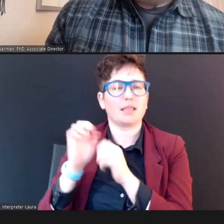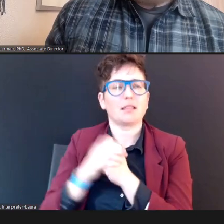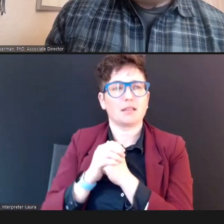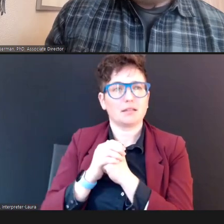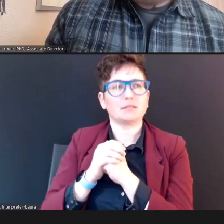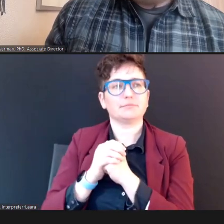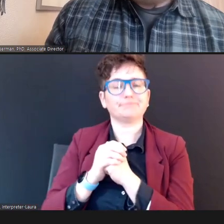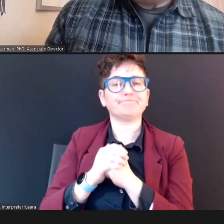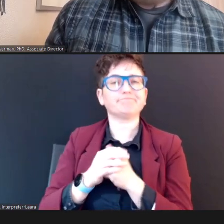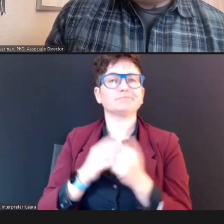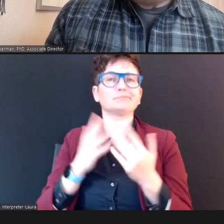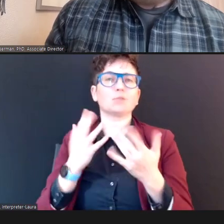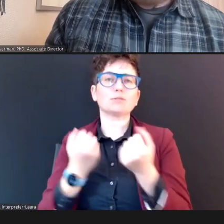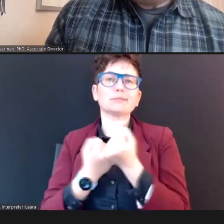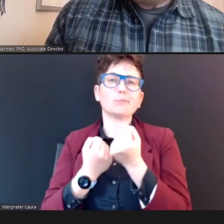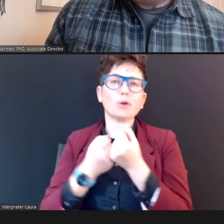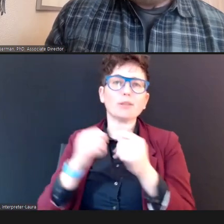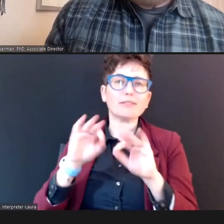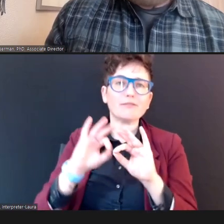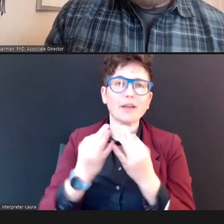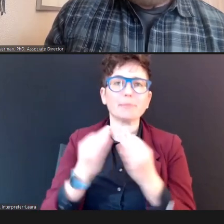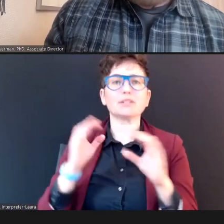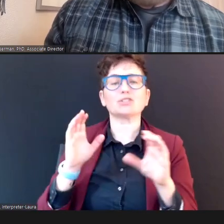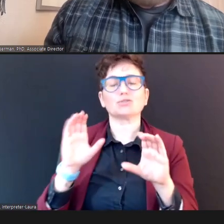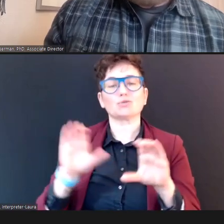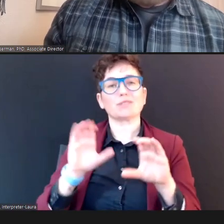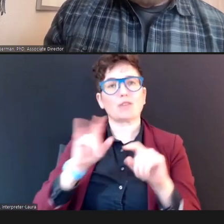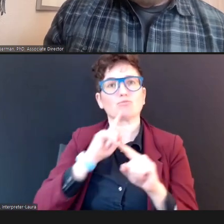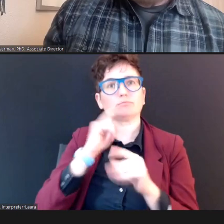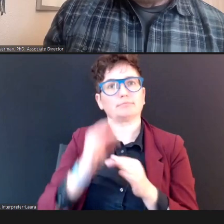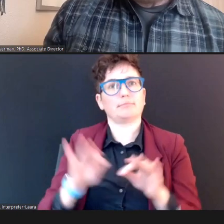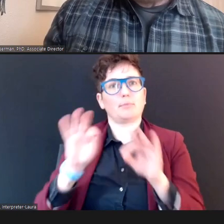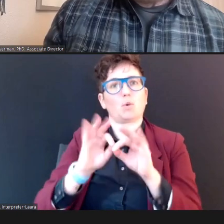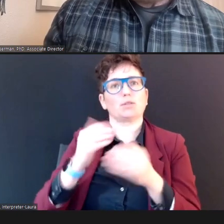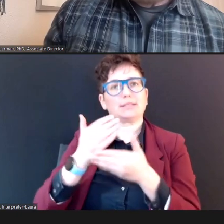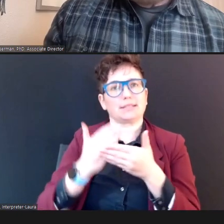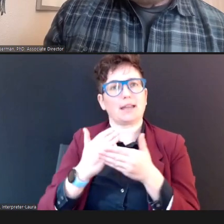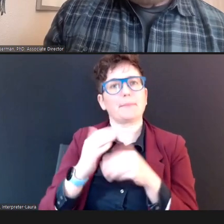important step, and be sure to get those results, and document them